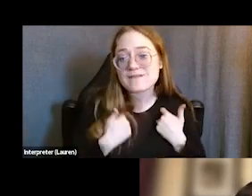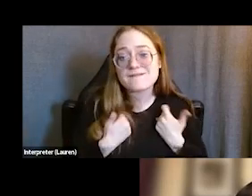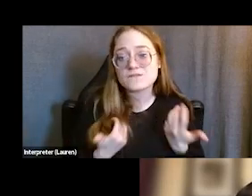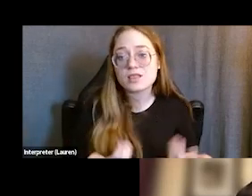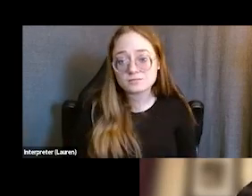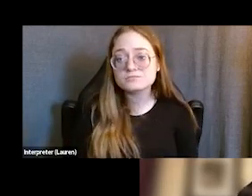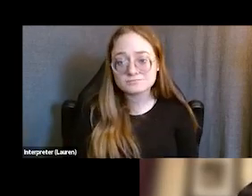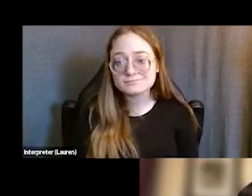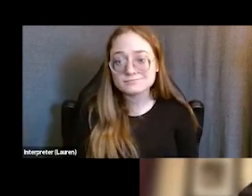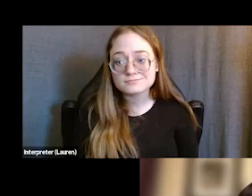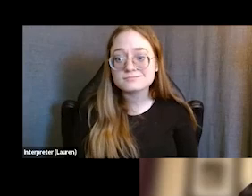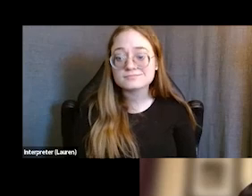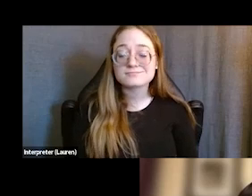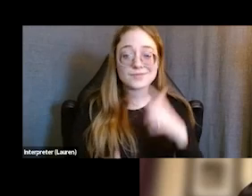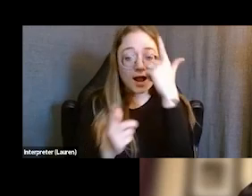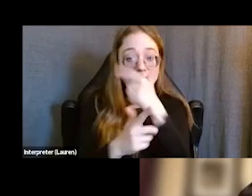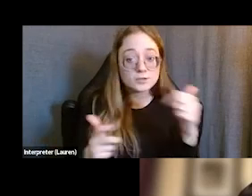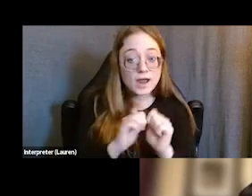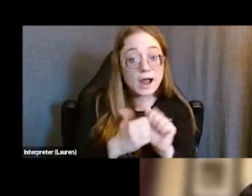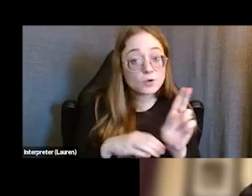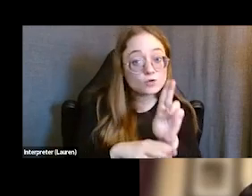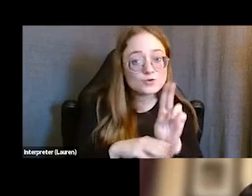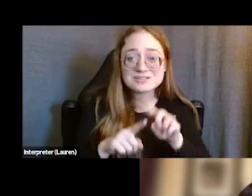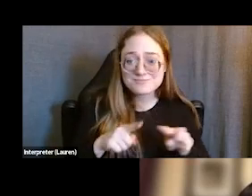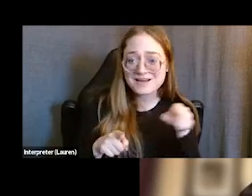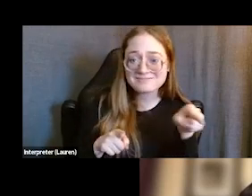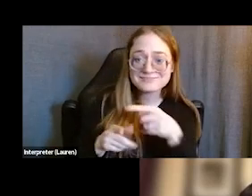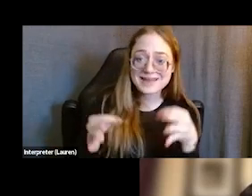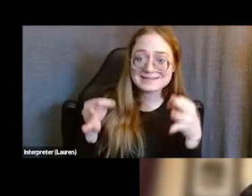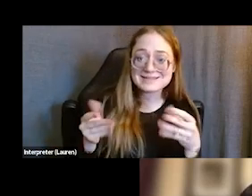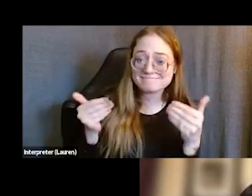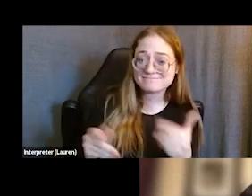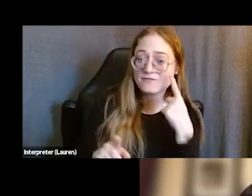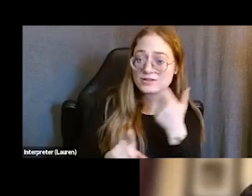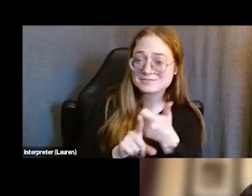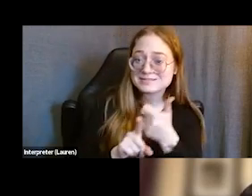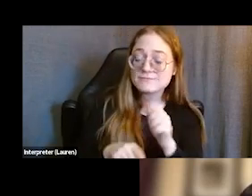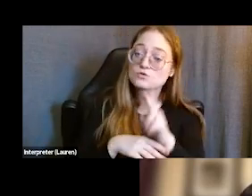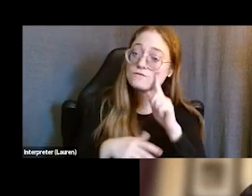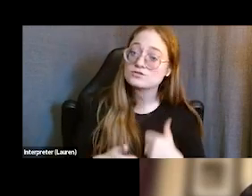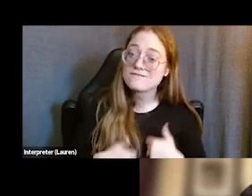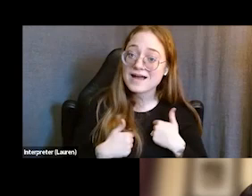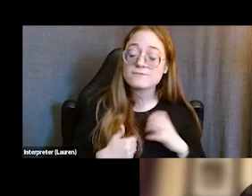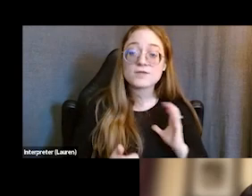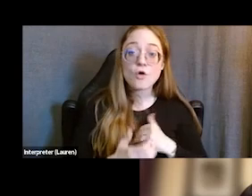And this is really crucial, because all of the growth work that we want to do with our clients is not growth work we can ever really get to